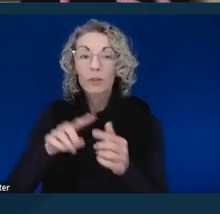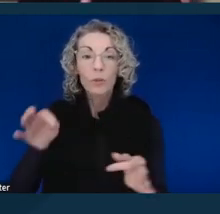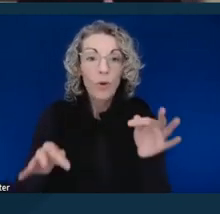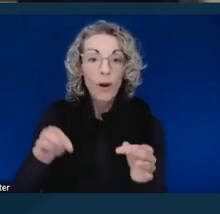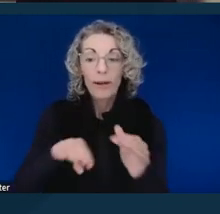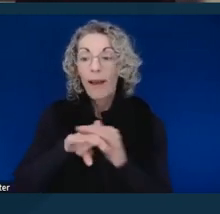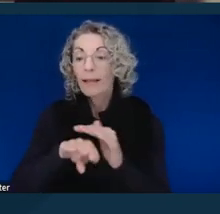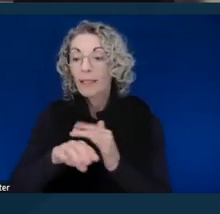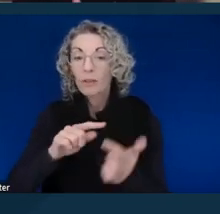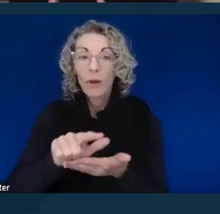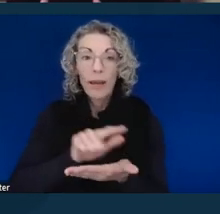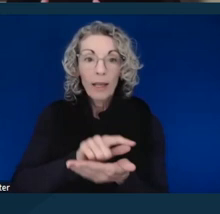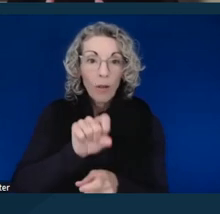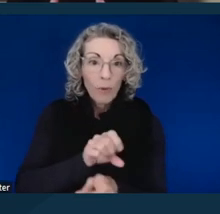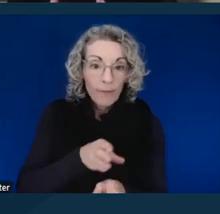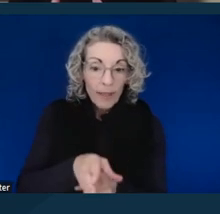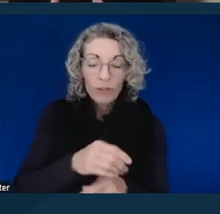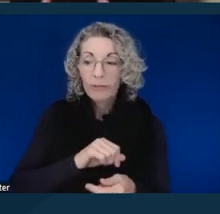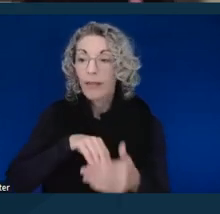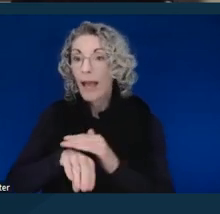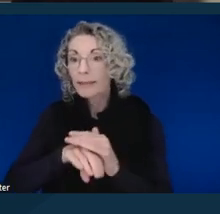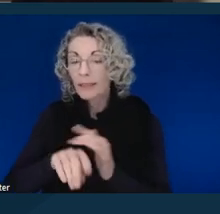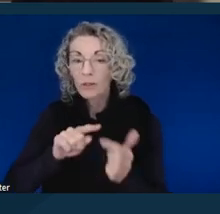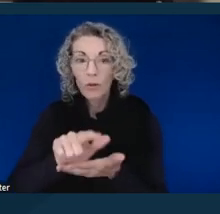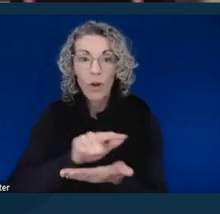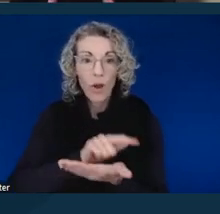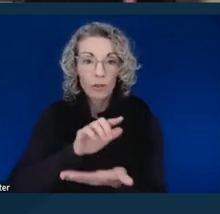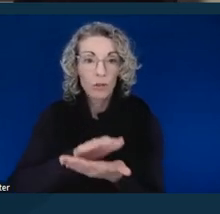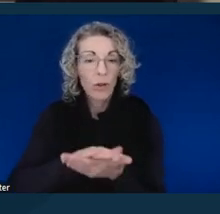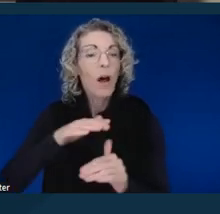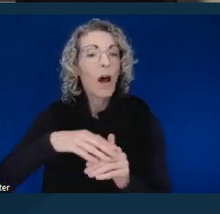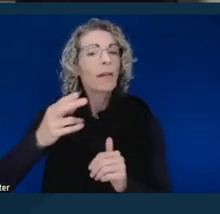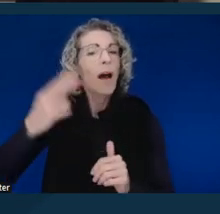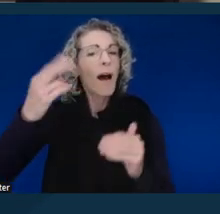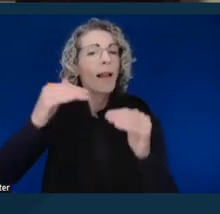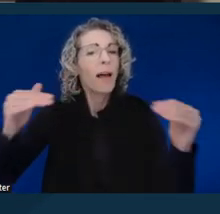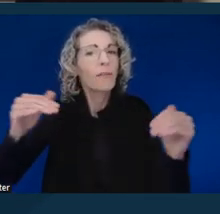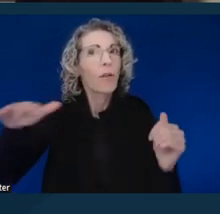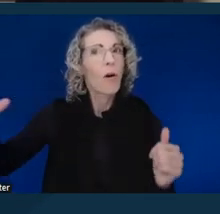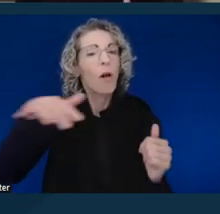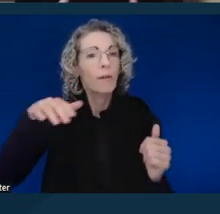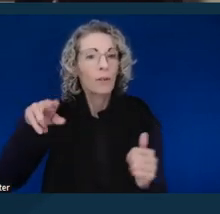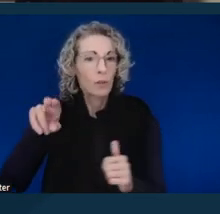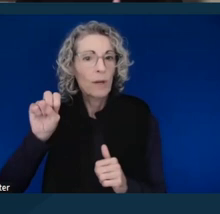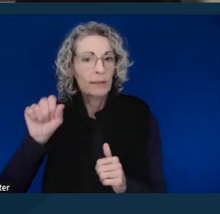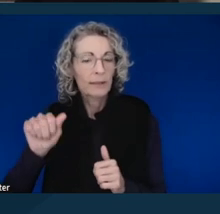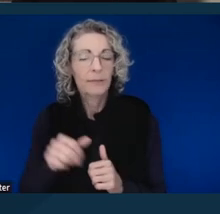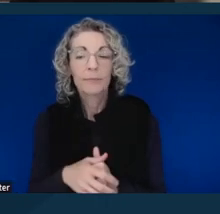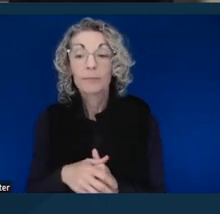access to law school at a very, very high level across the country. When I took the bar exam,